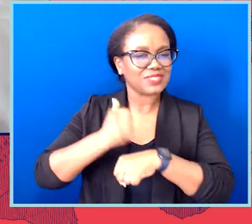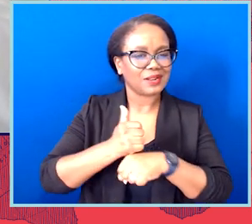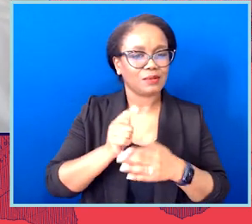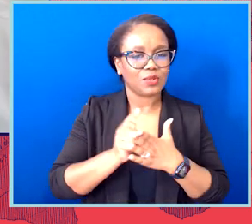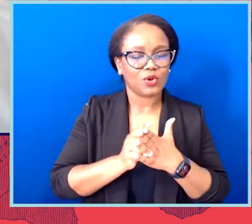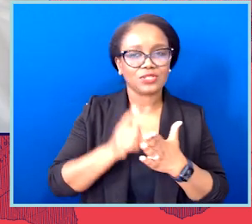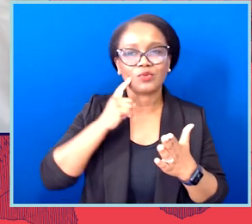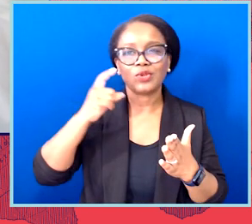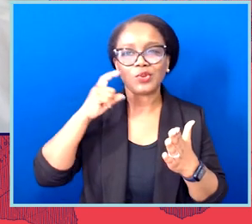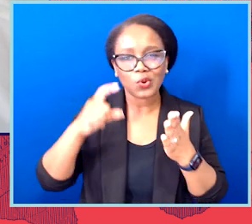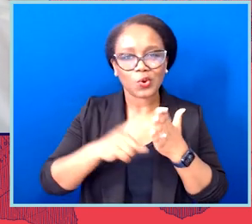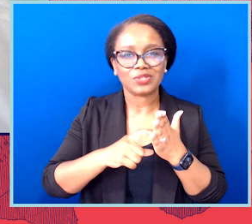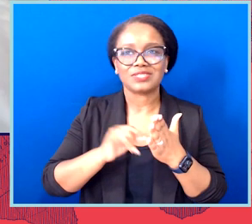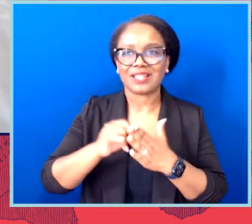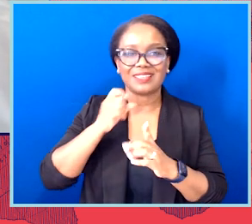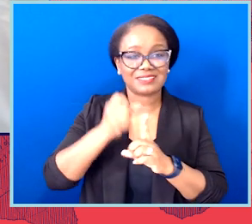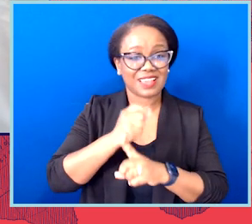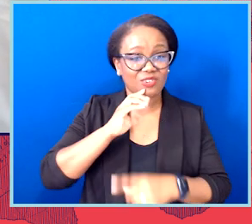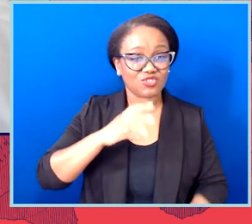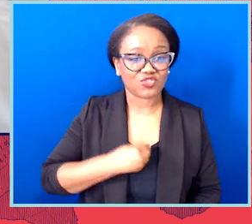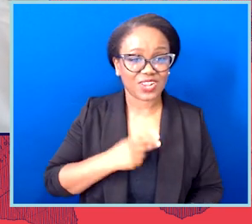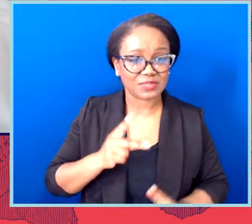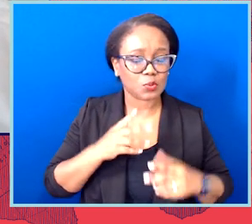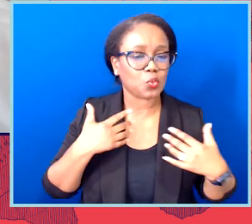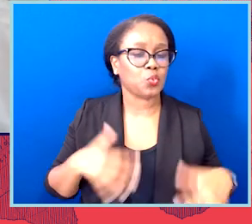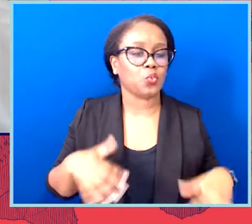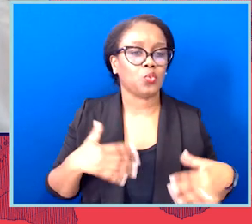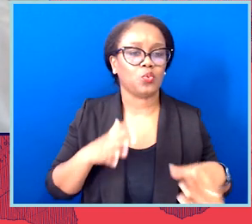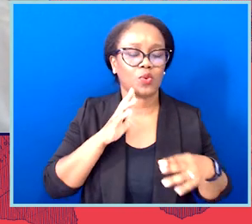And one of the things that was so jarring and scary about the 2021 legislative sessions